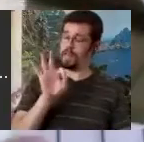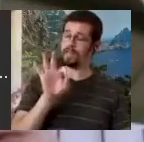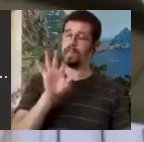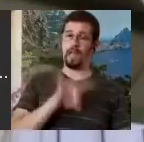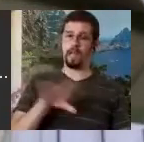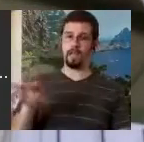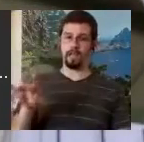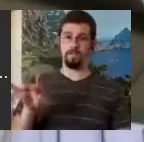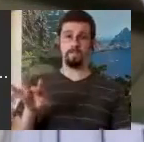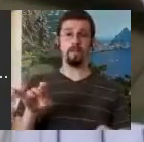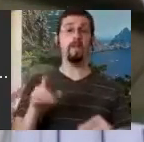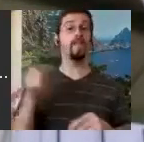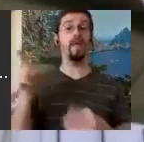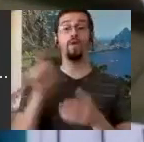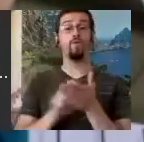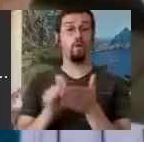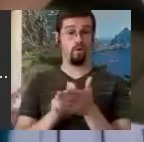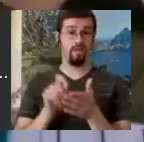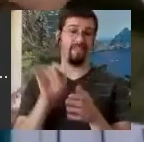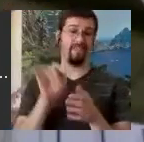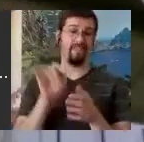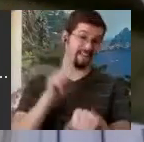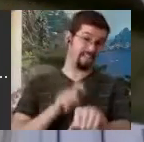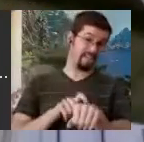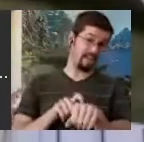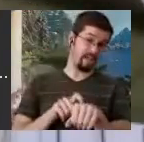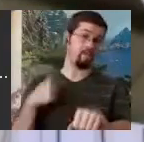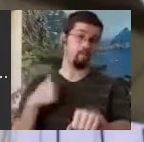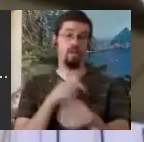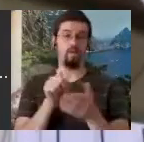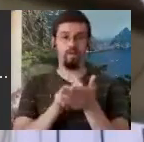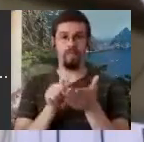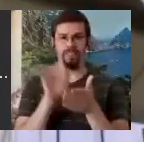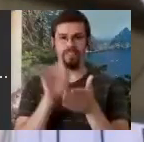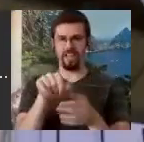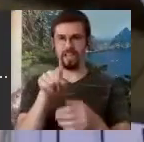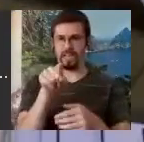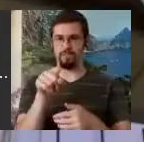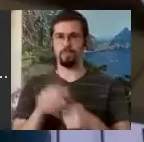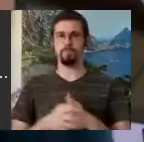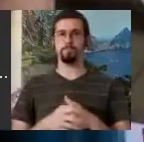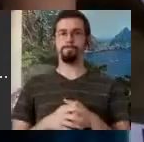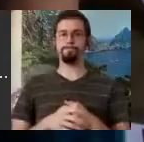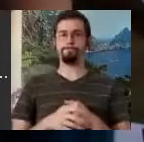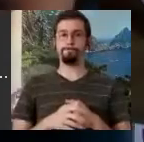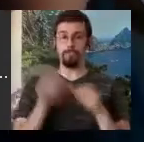we were writing at the time in the United States as well. Can you see there